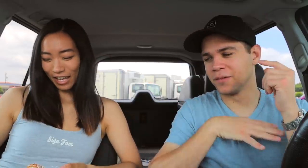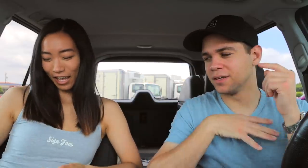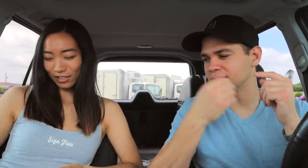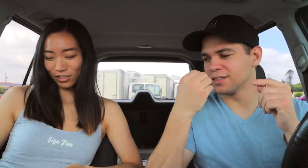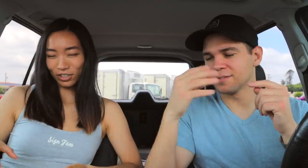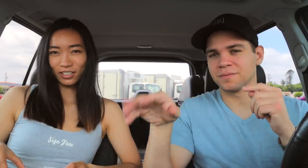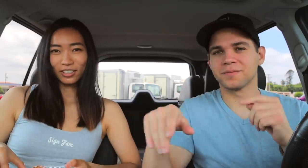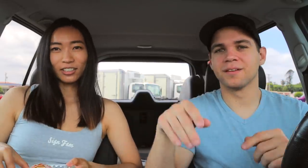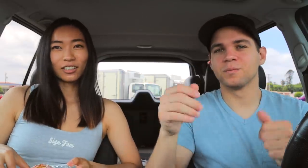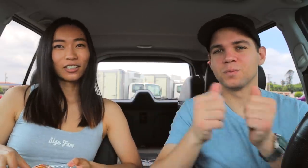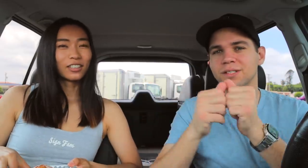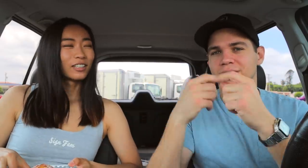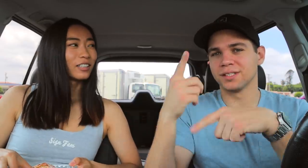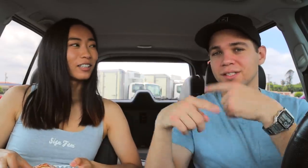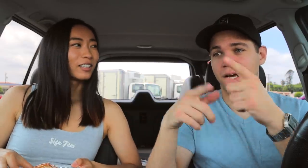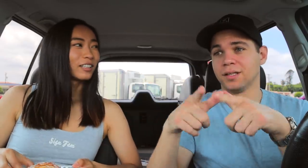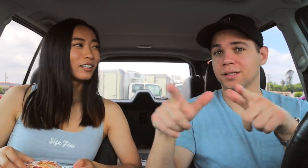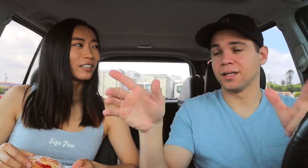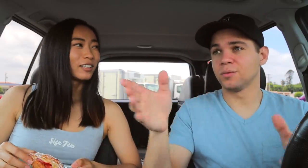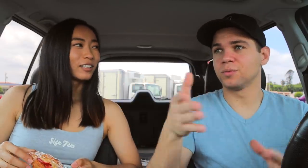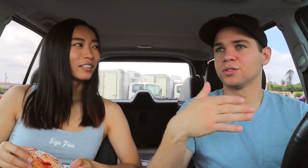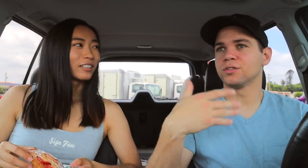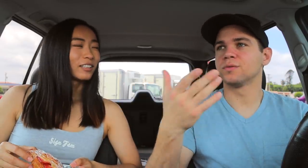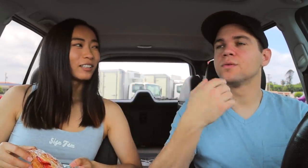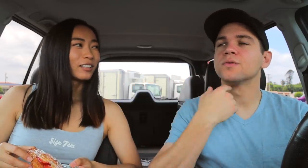It's fine, eat. With sign language,